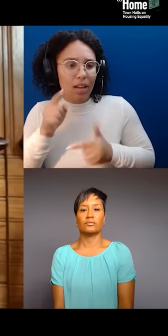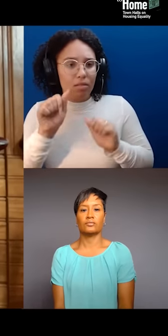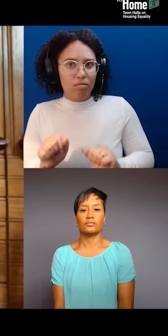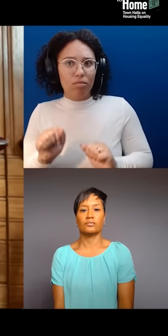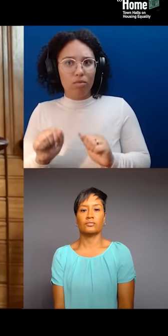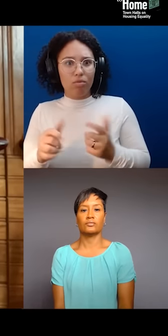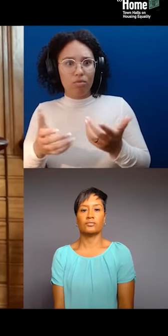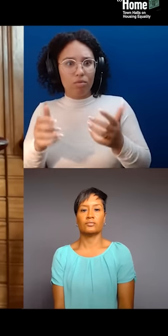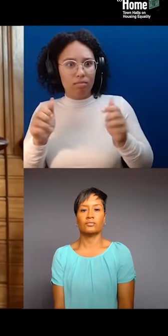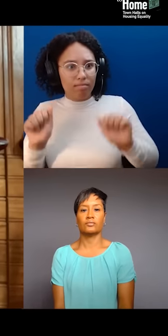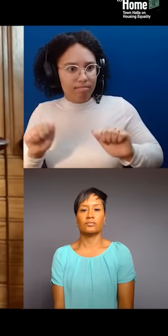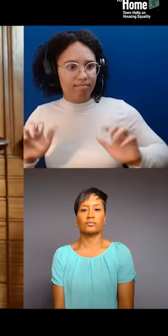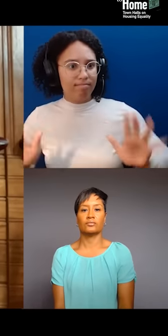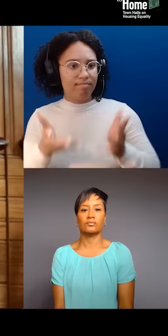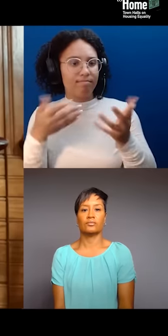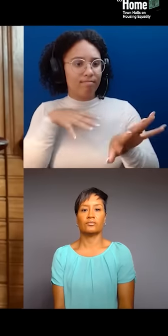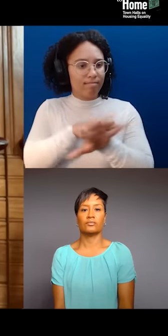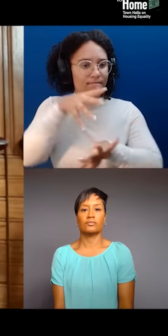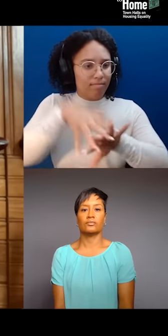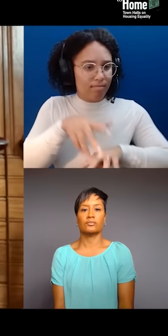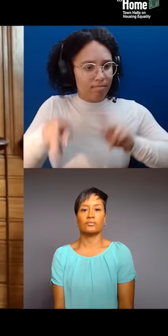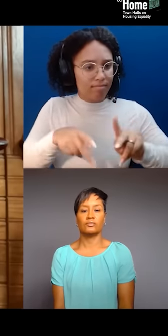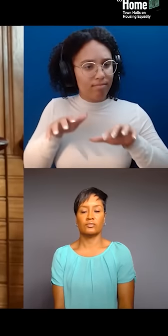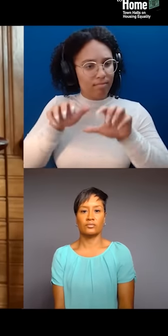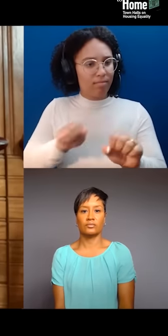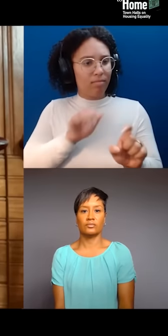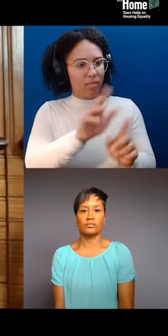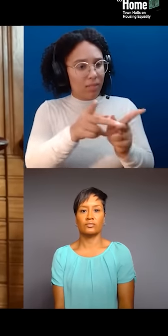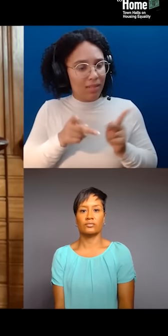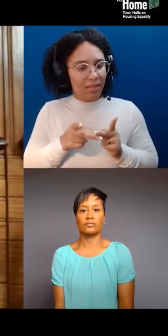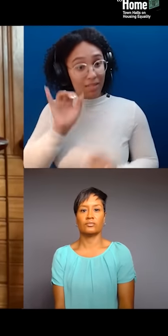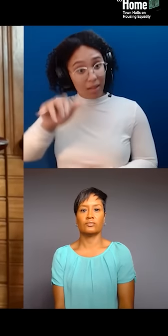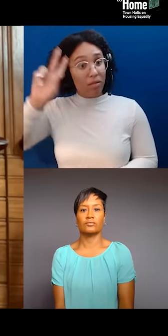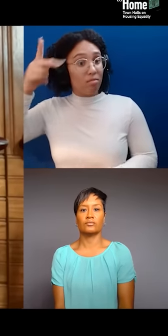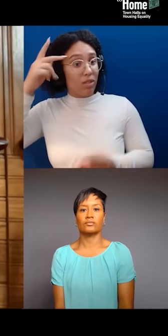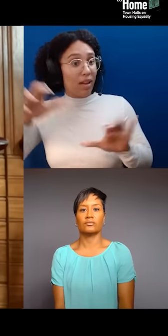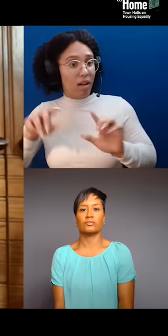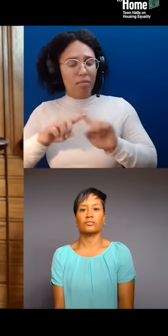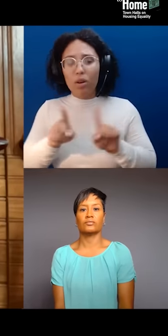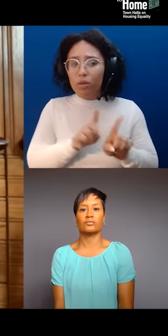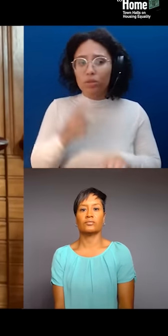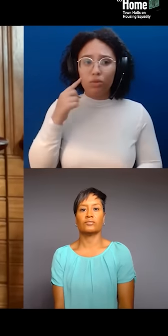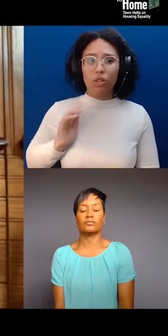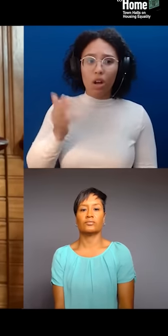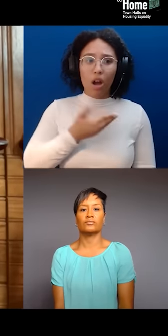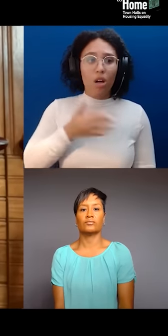It also enables our solidarity, our abilities to work intersectionally. There's an amazing collective of artists